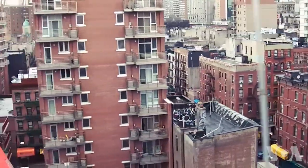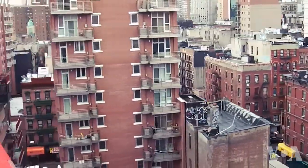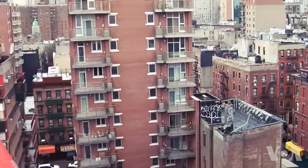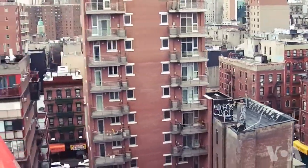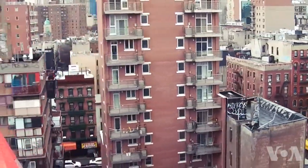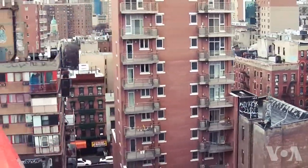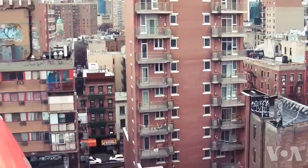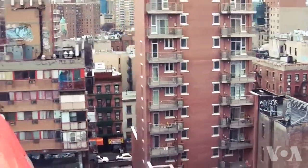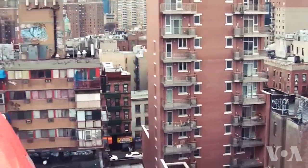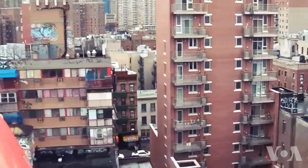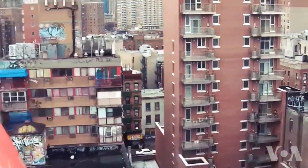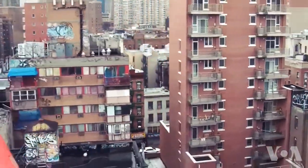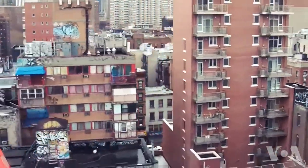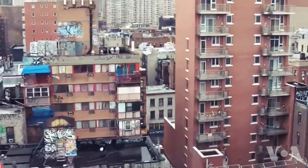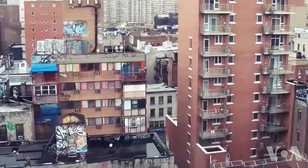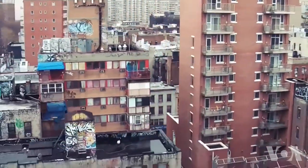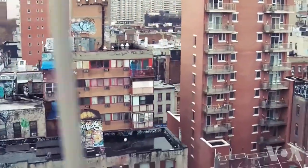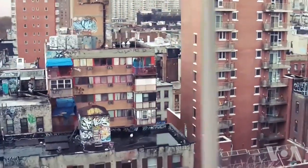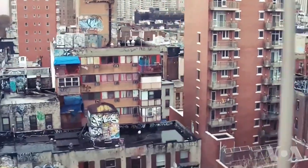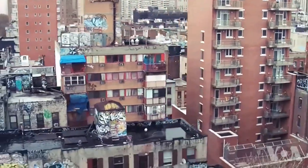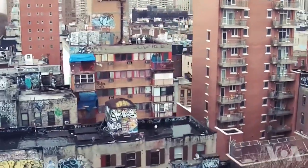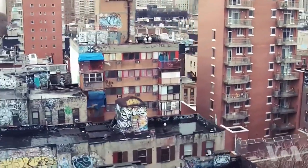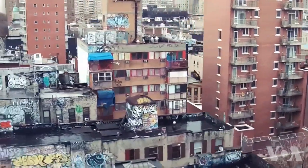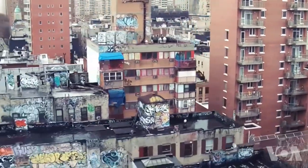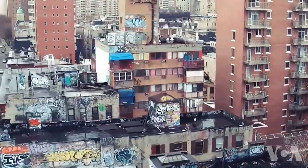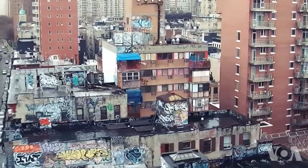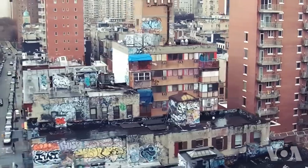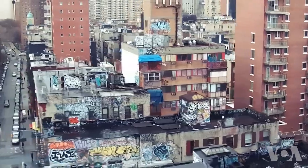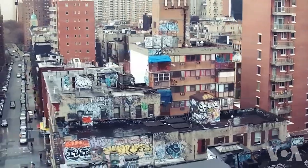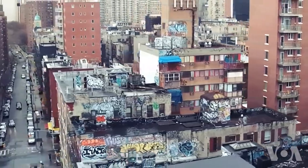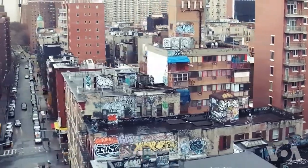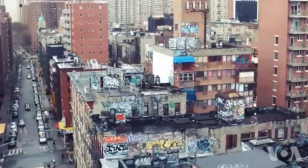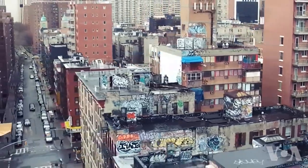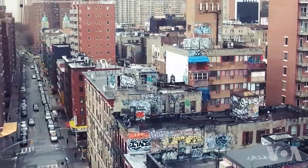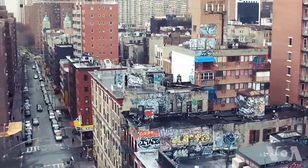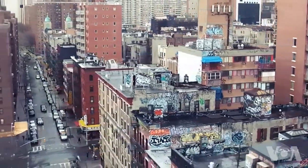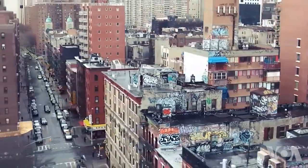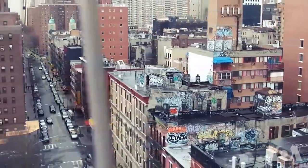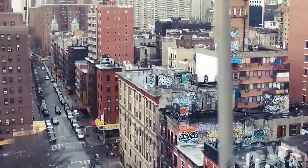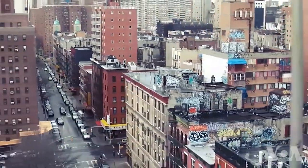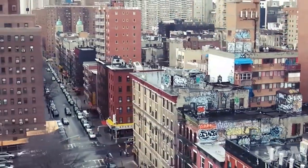Russian Sign Language is called RSL and American Sign Language is called ASL.